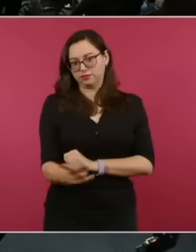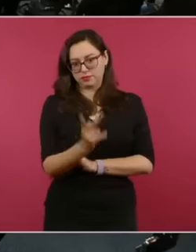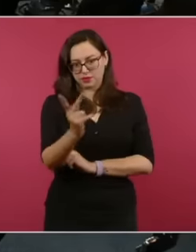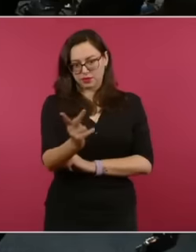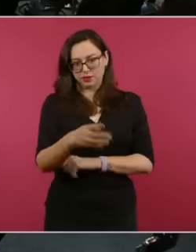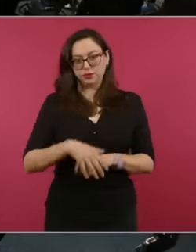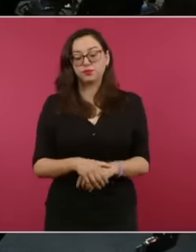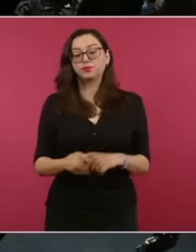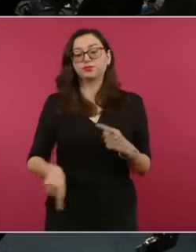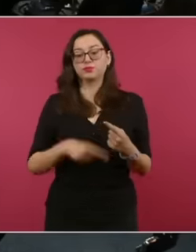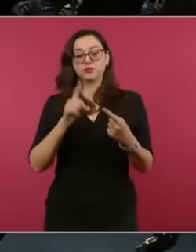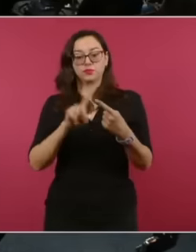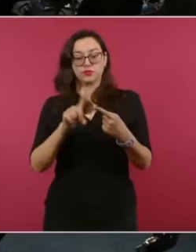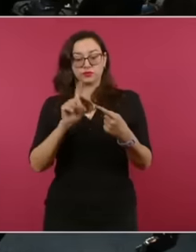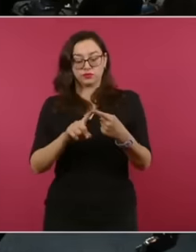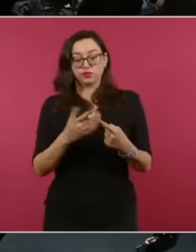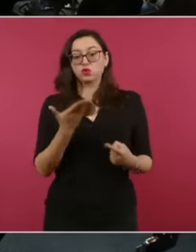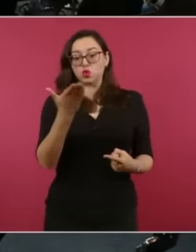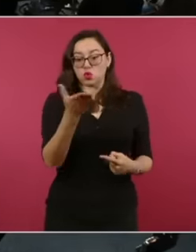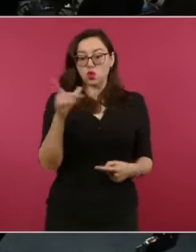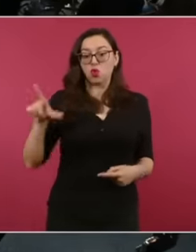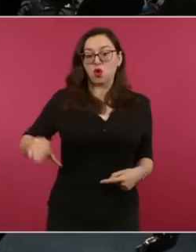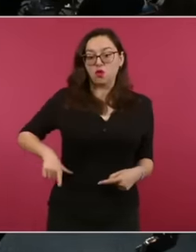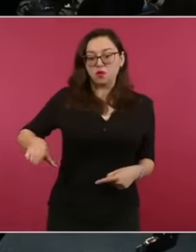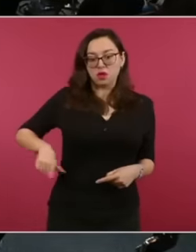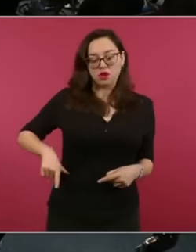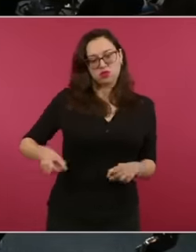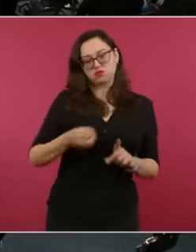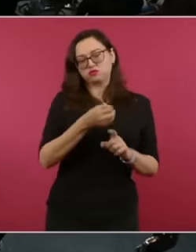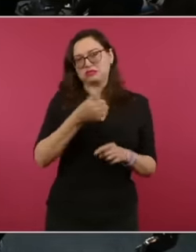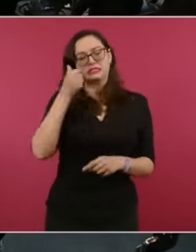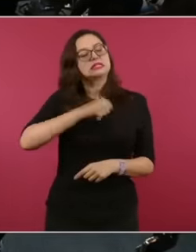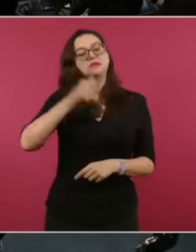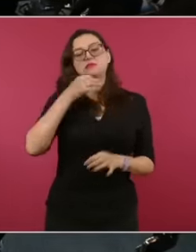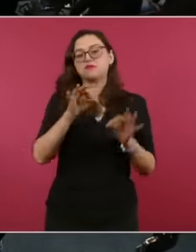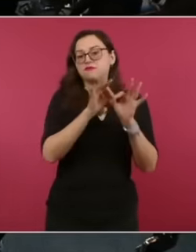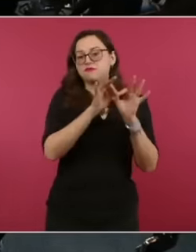of your government the Slogan of your government was from the beginning for the good of everyone